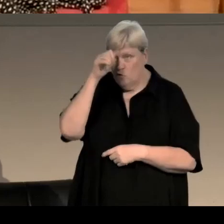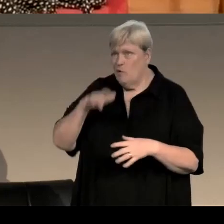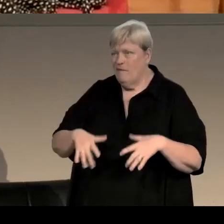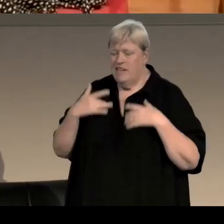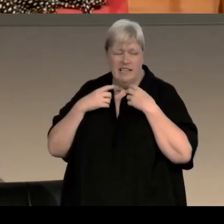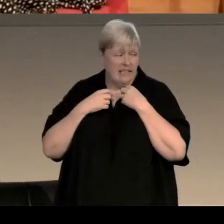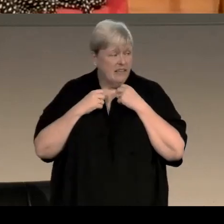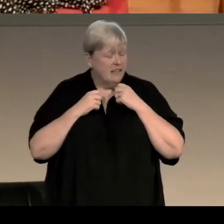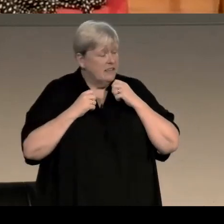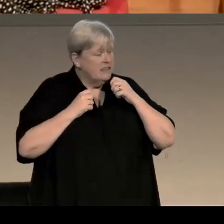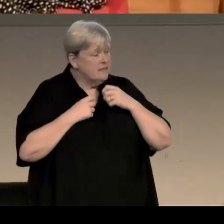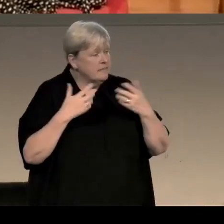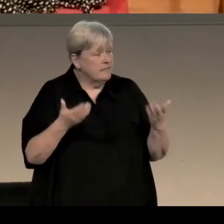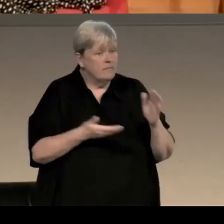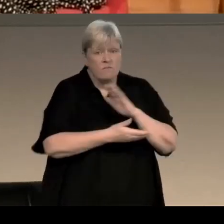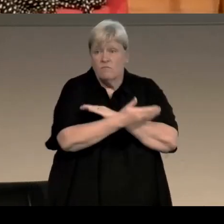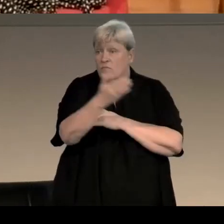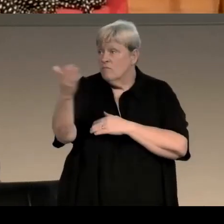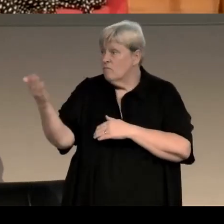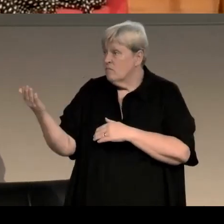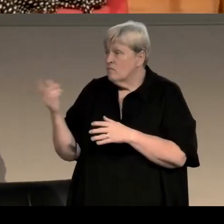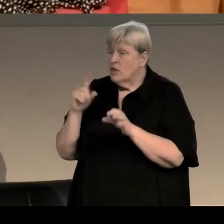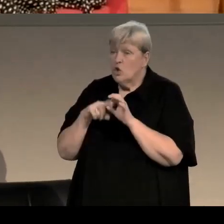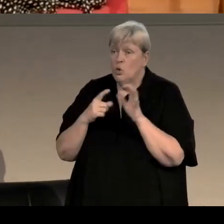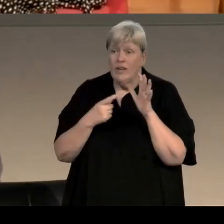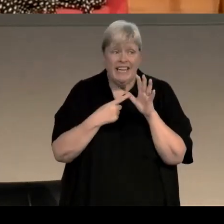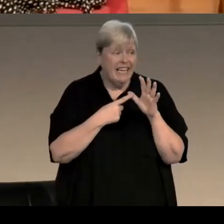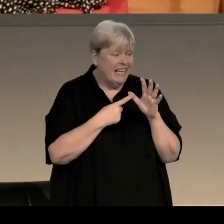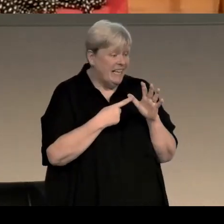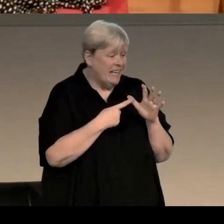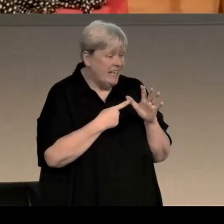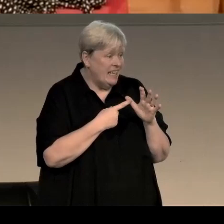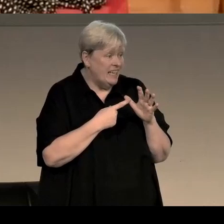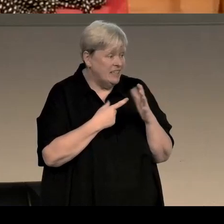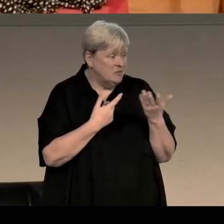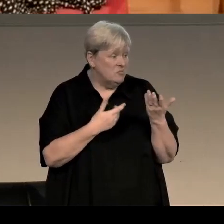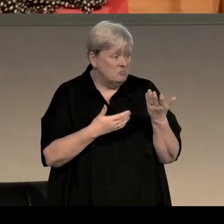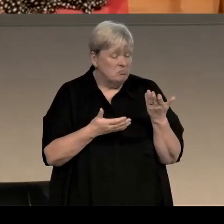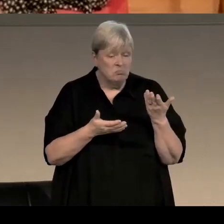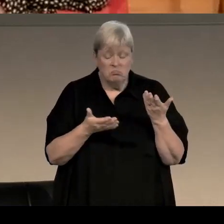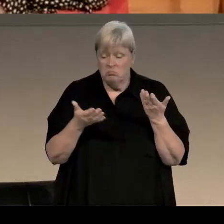We might now go to the question and answer session and allow you guys to come in and